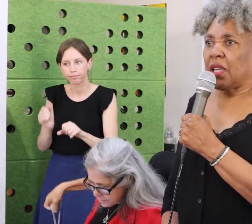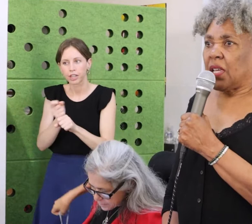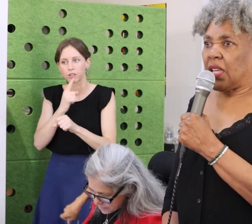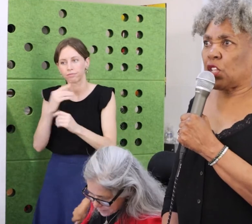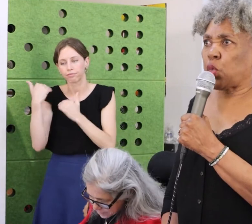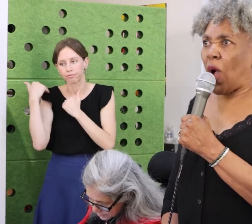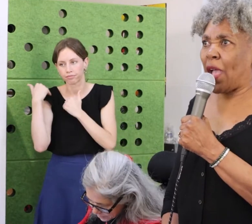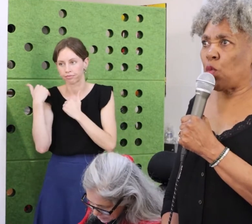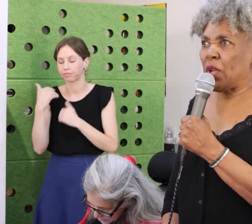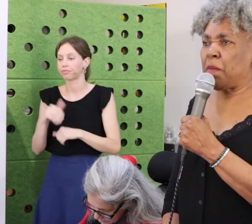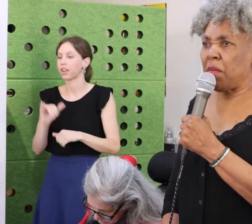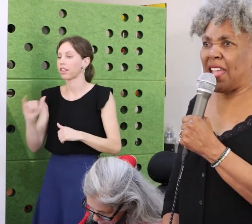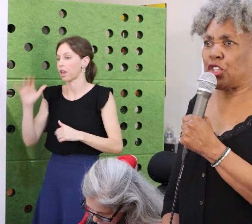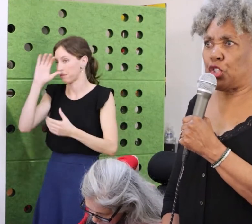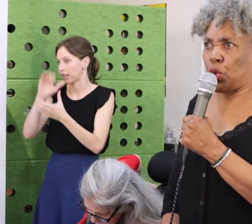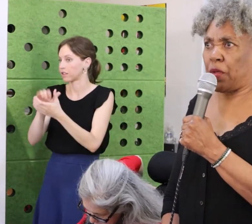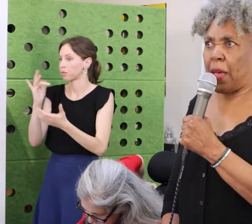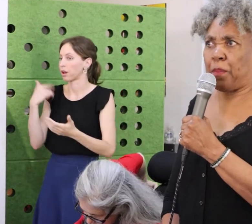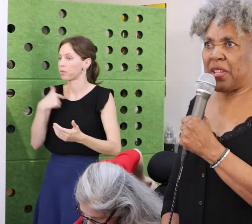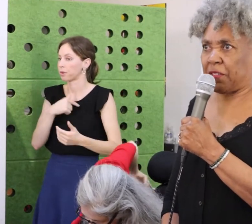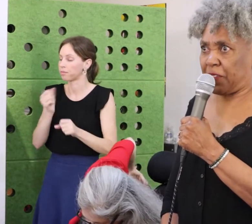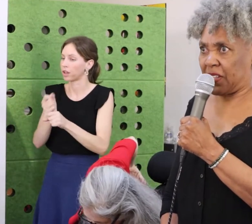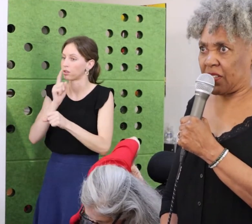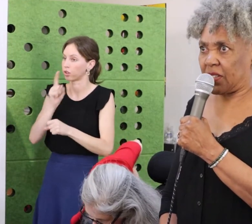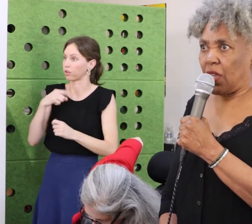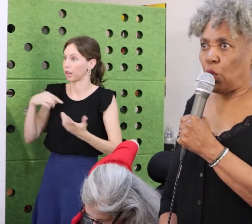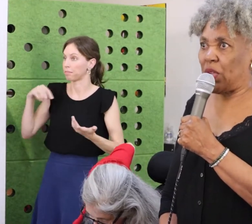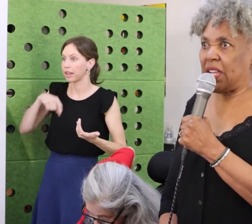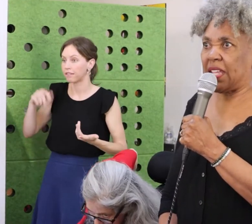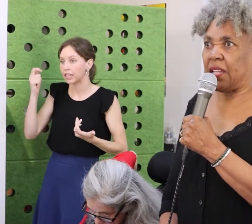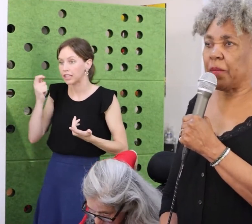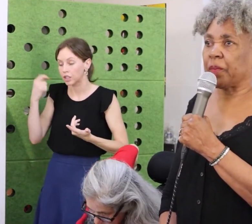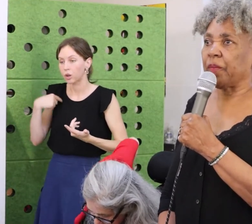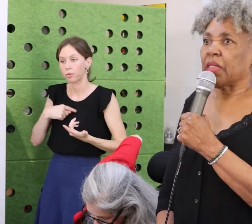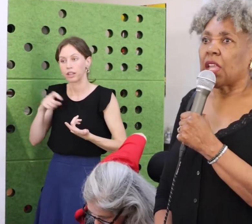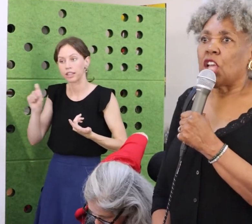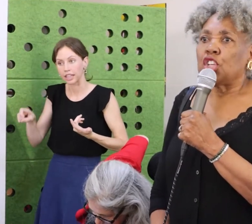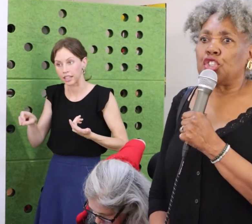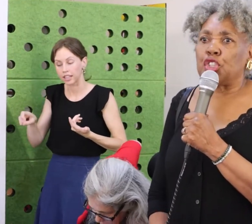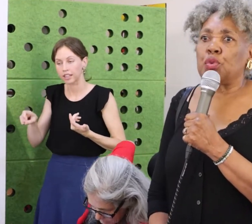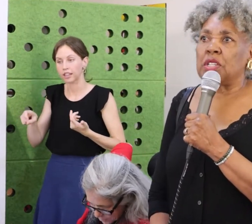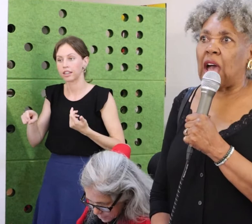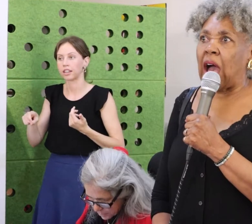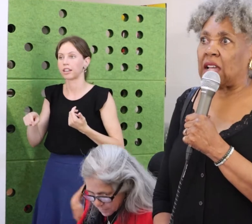Our society loses if we cannot share our gifts with the world.